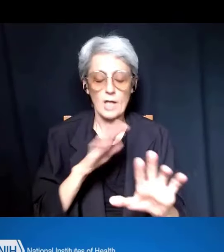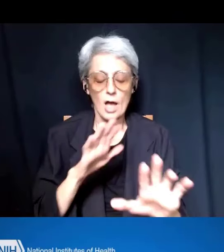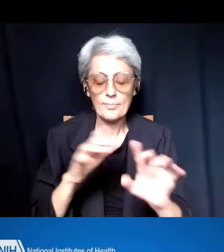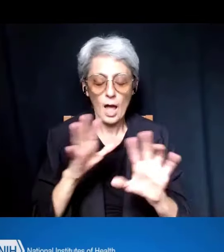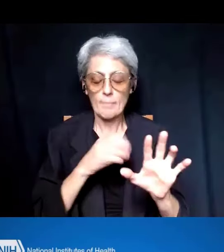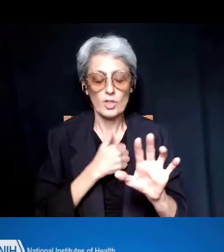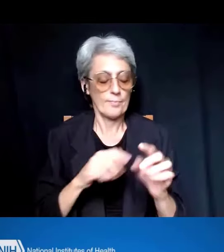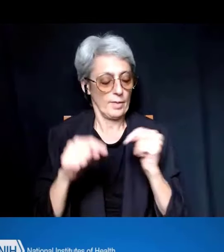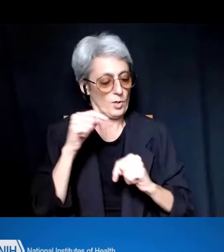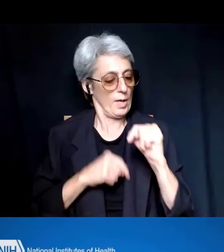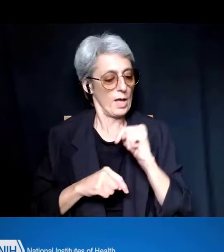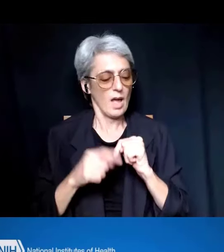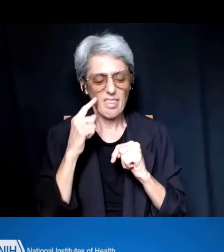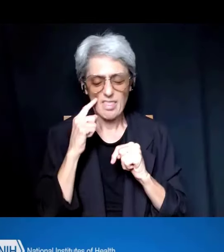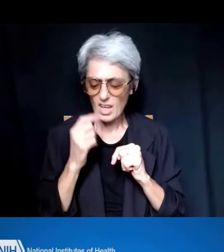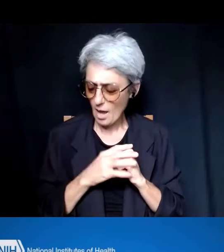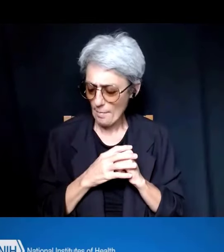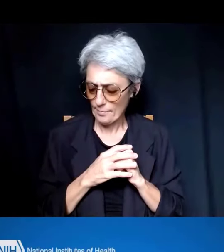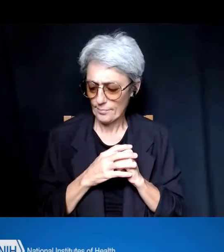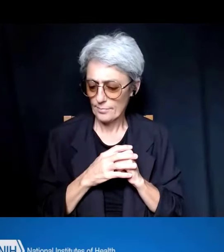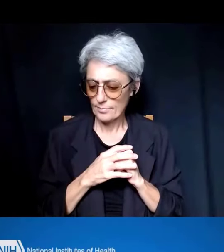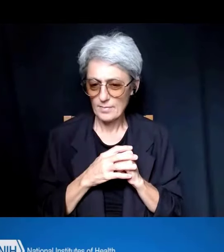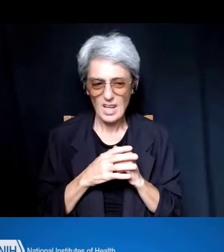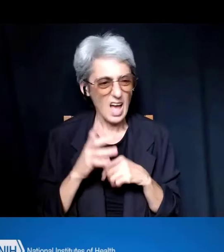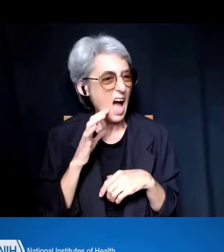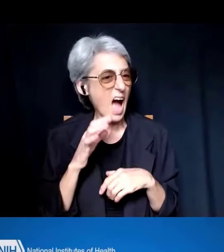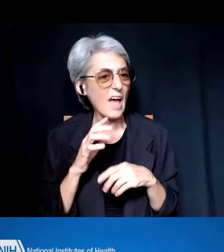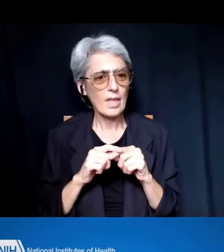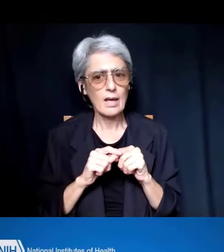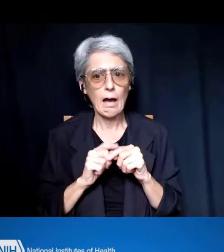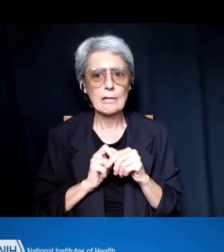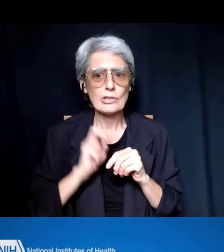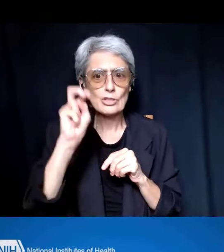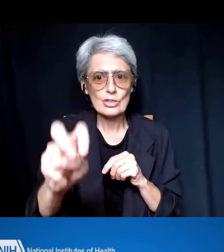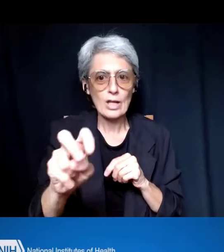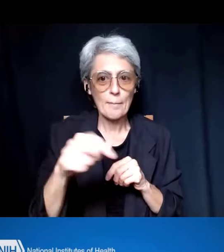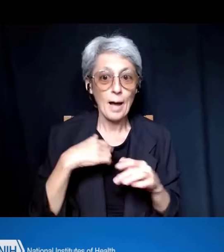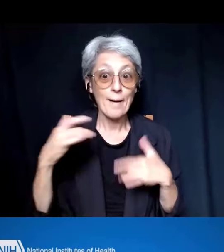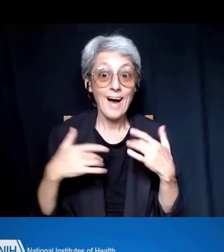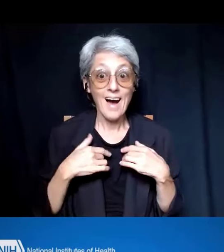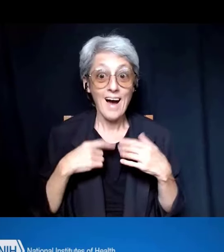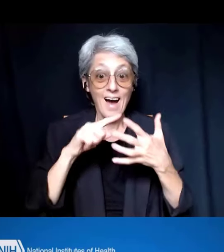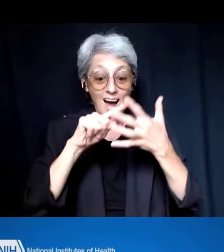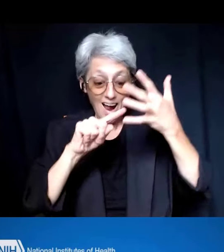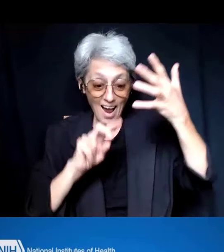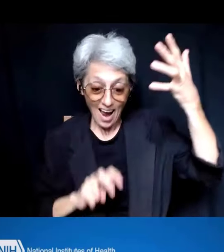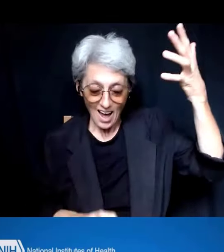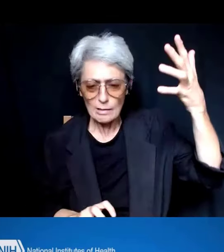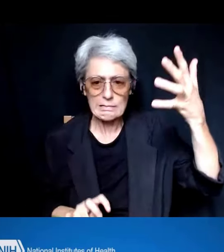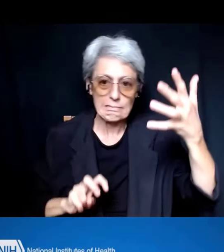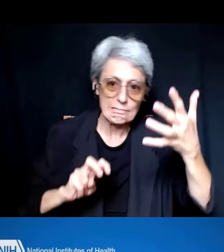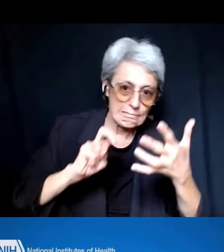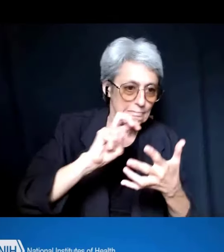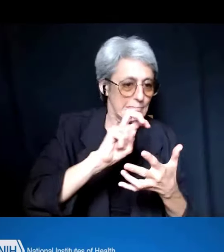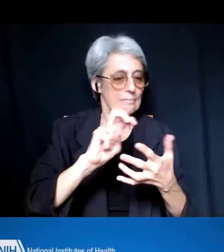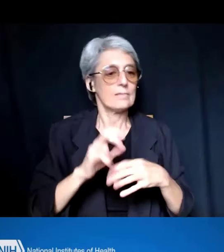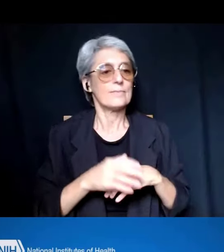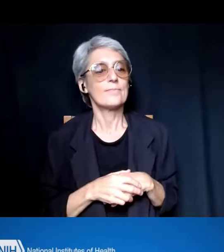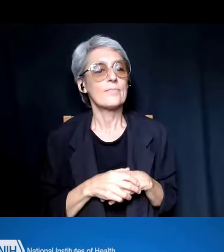I think I took us a little bit too far. I'm getting a little bit too excited about today's webinar. So, let's talk a little bit about these goals